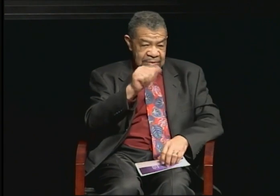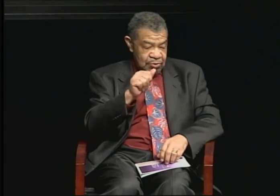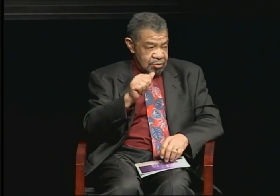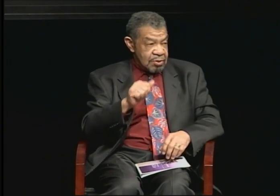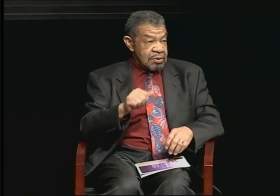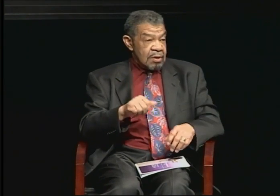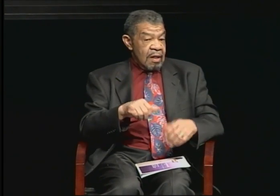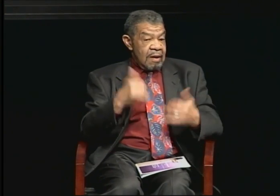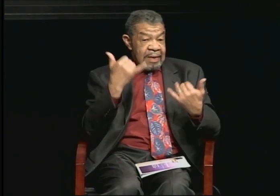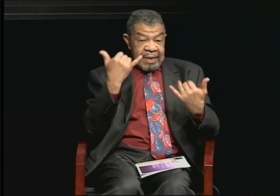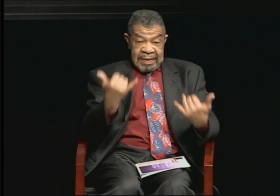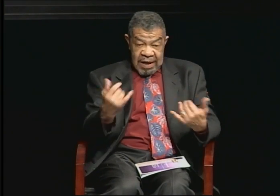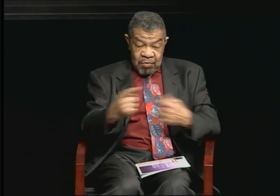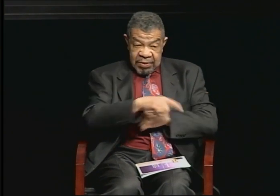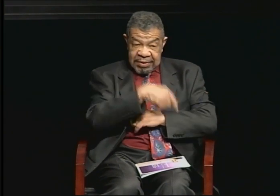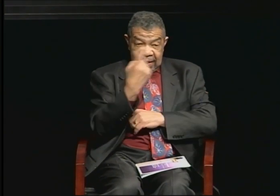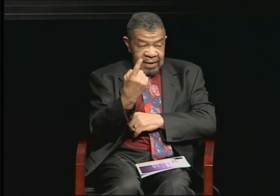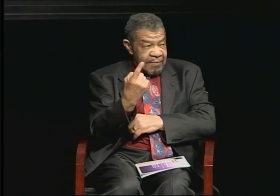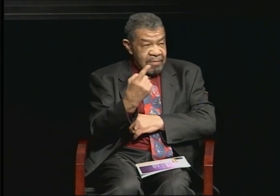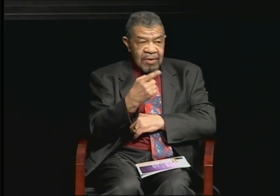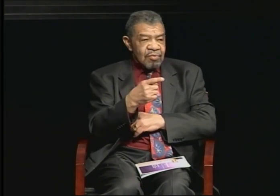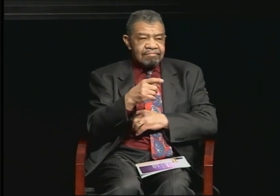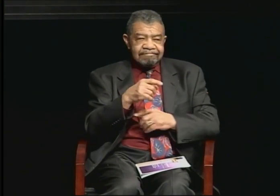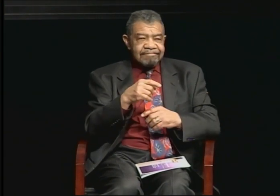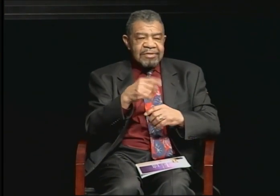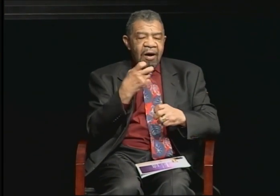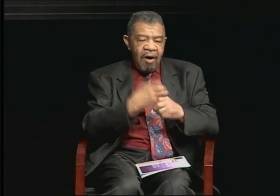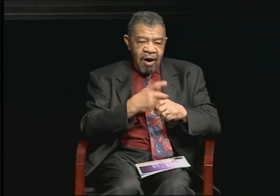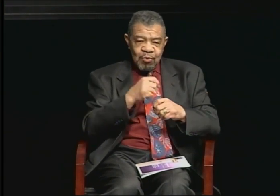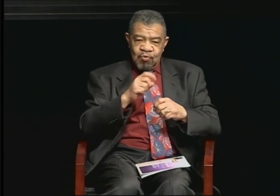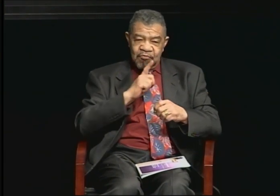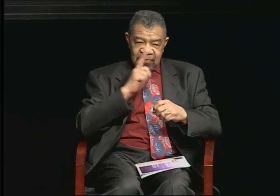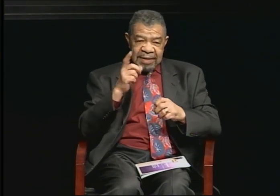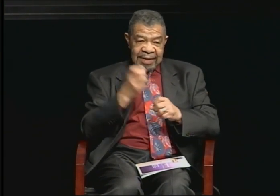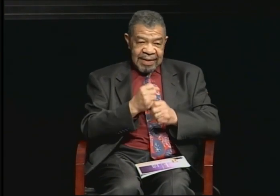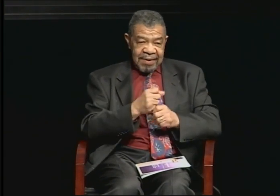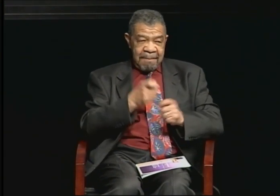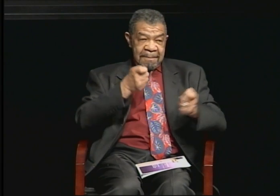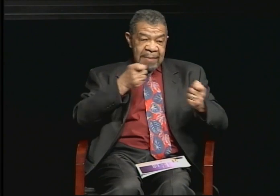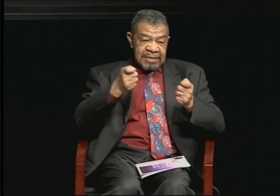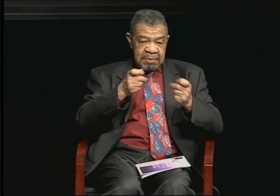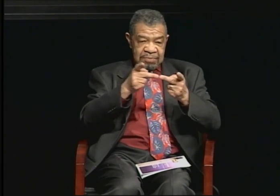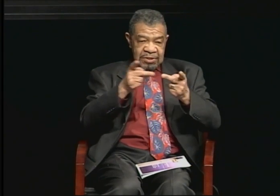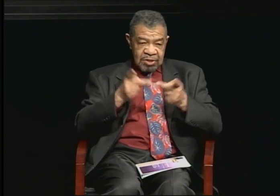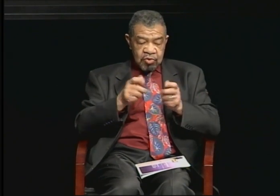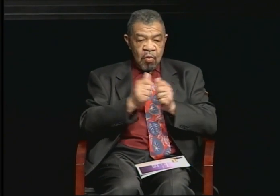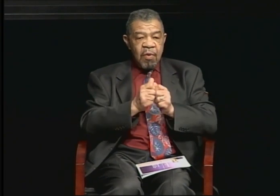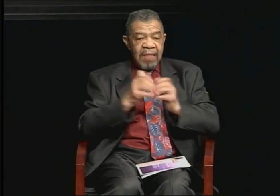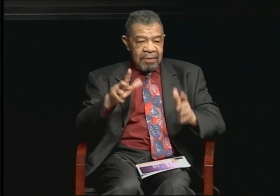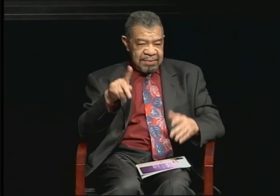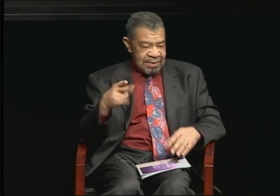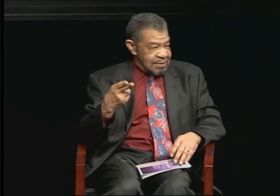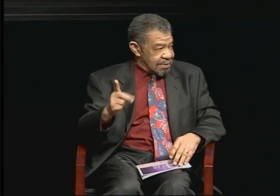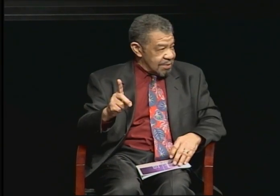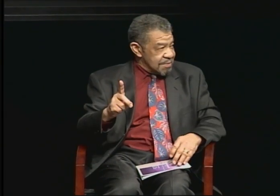without a doctoral degree in the government. People still work for the government. But if they want to be promoted into --